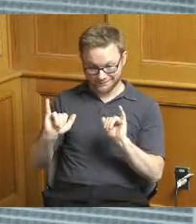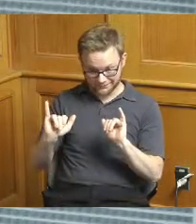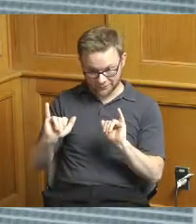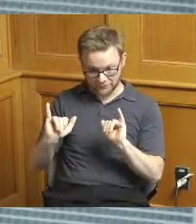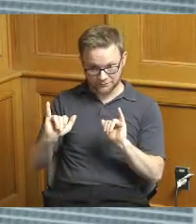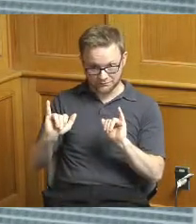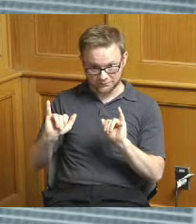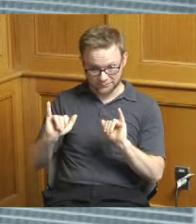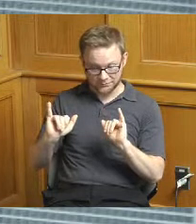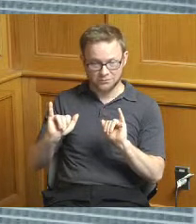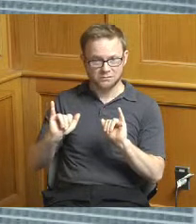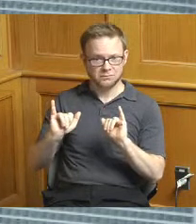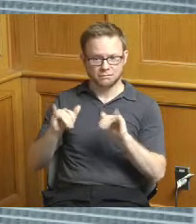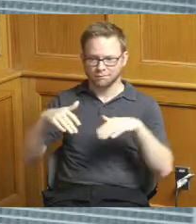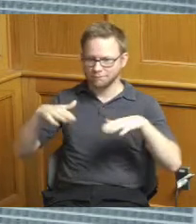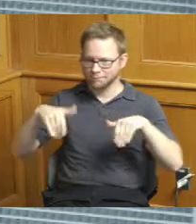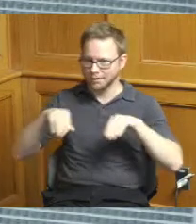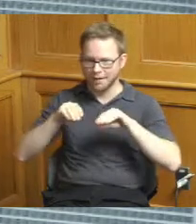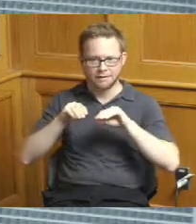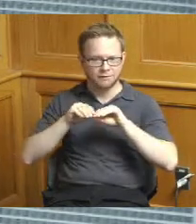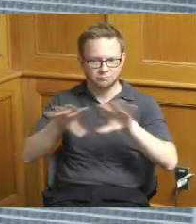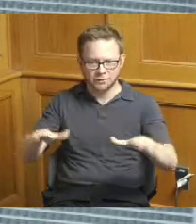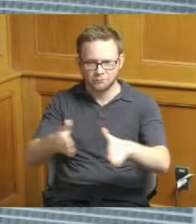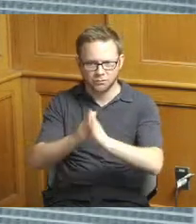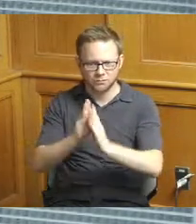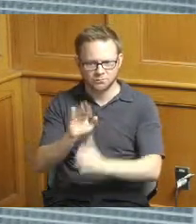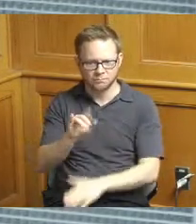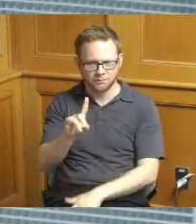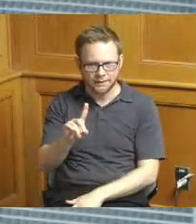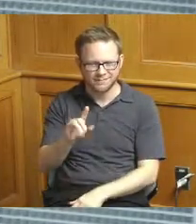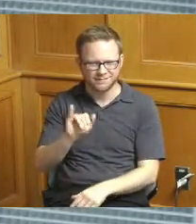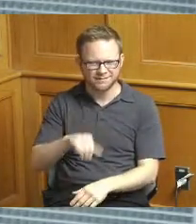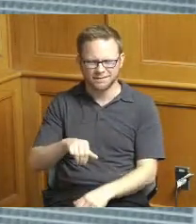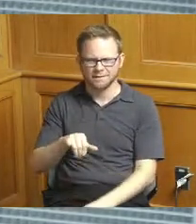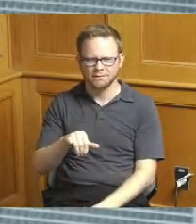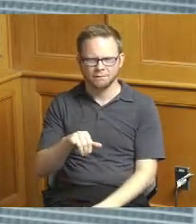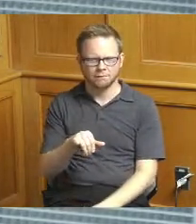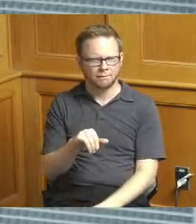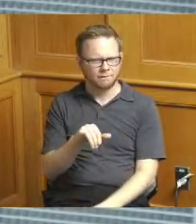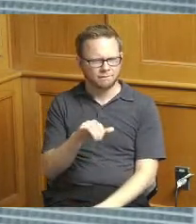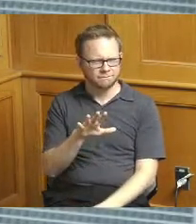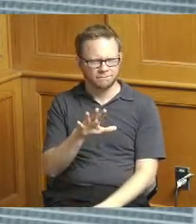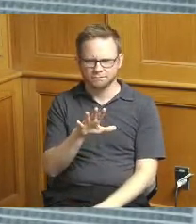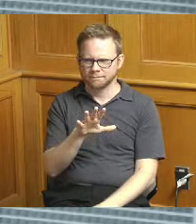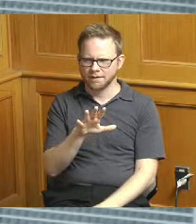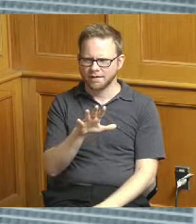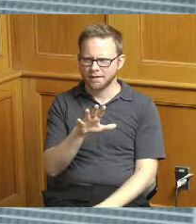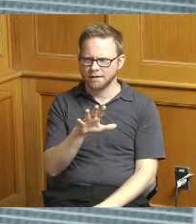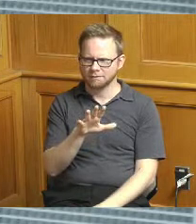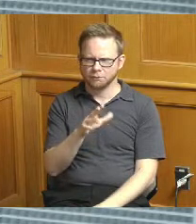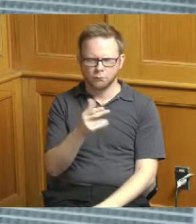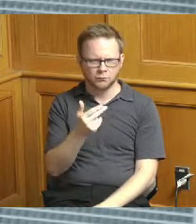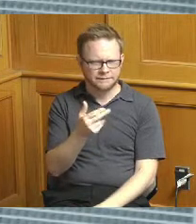put out to bid is cs0513 and then 83 472 is that right okay so two of the five